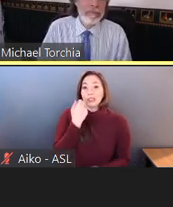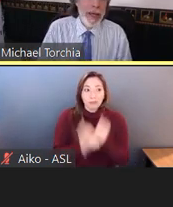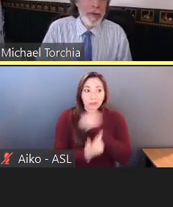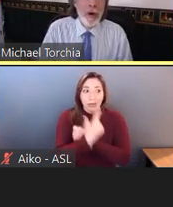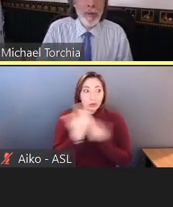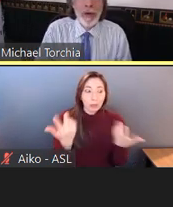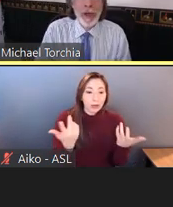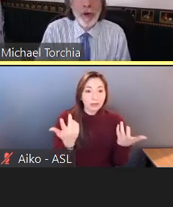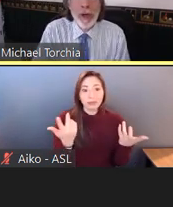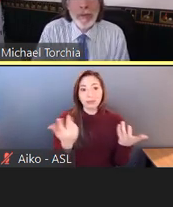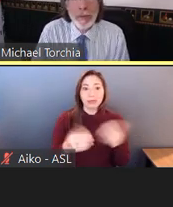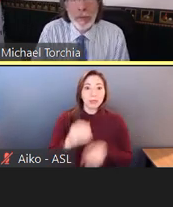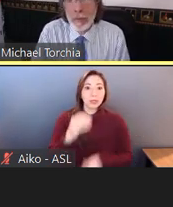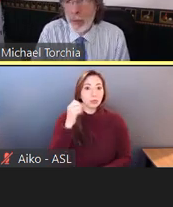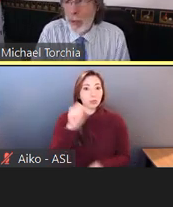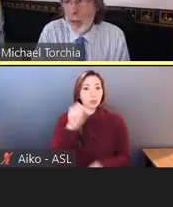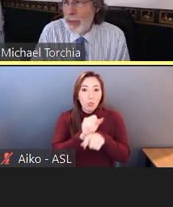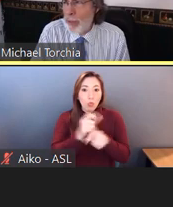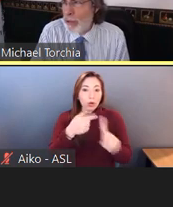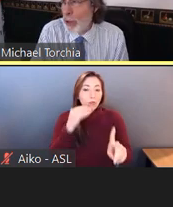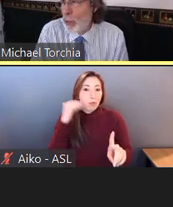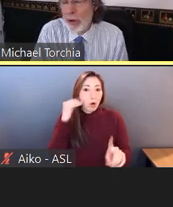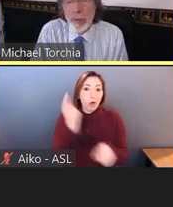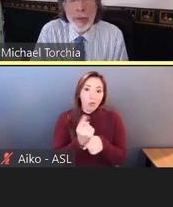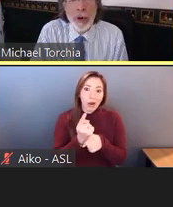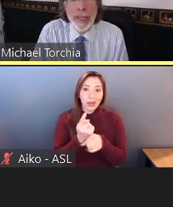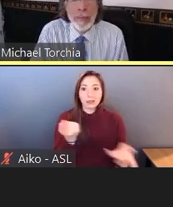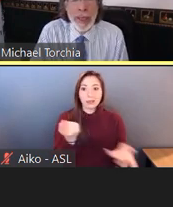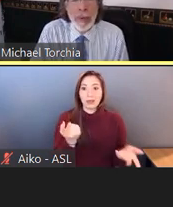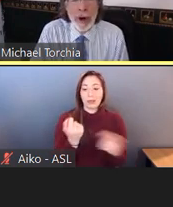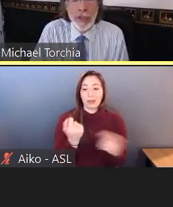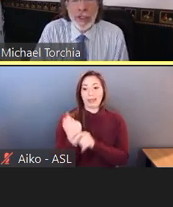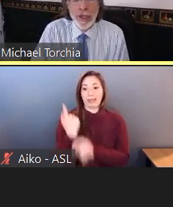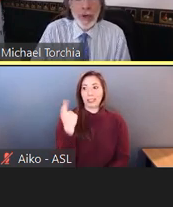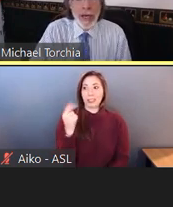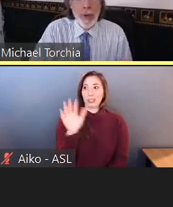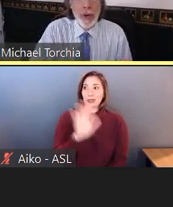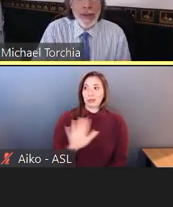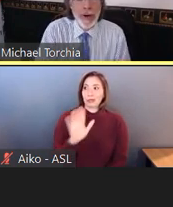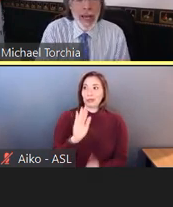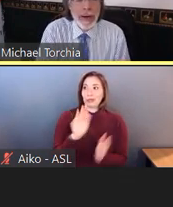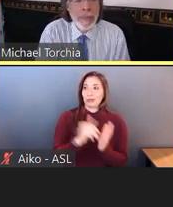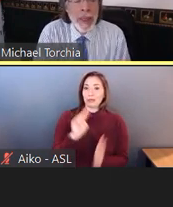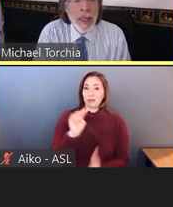I don't know about you, but we started working remotely in mid-March, so we're not quite there yet--